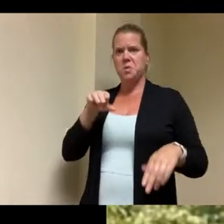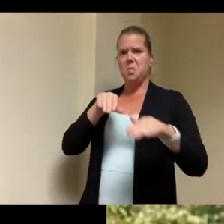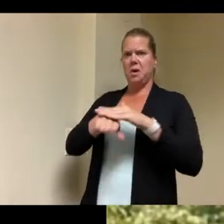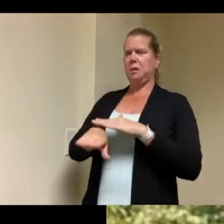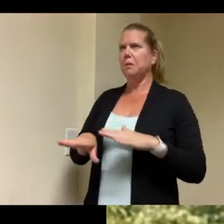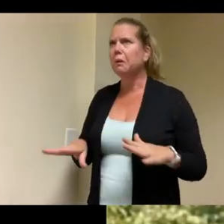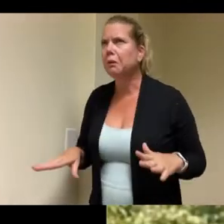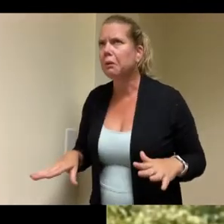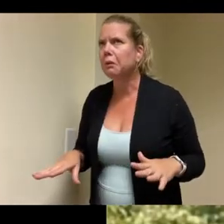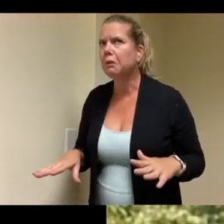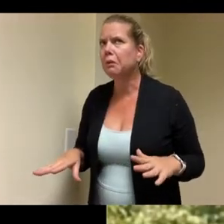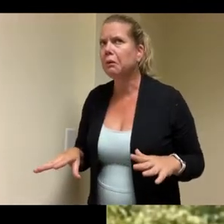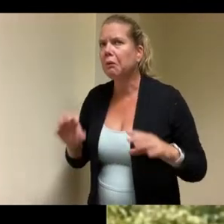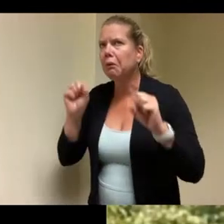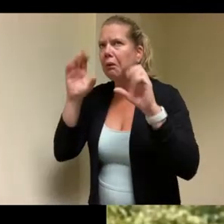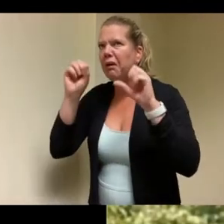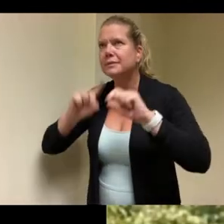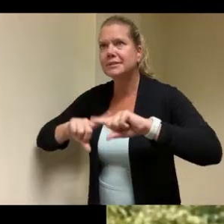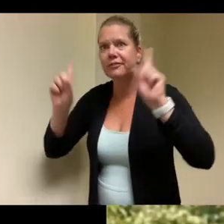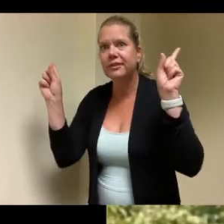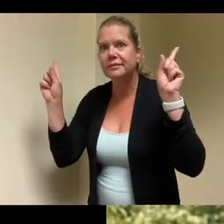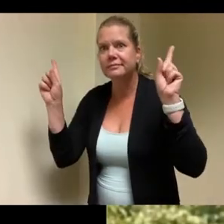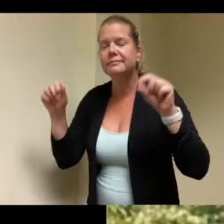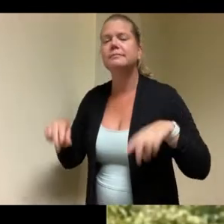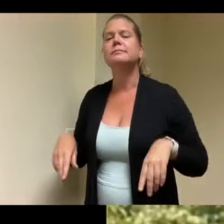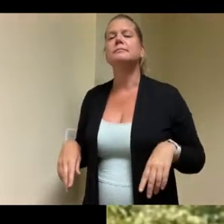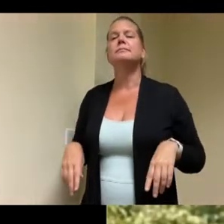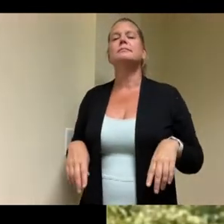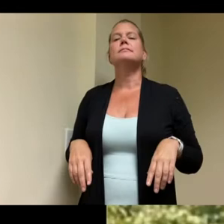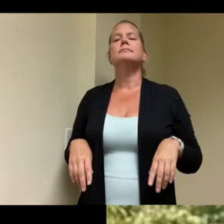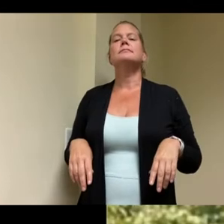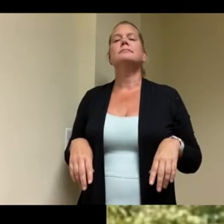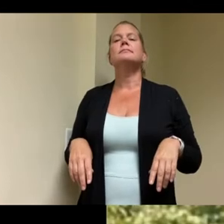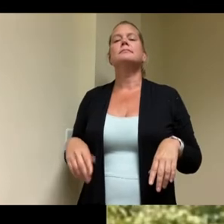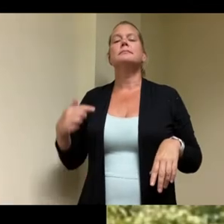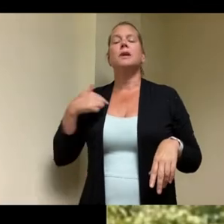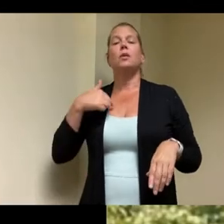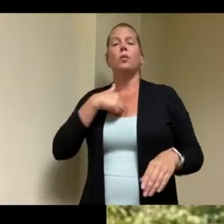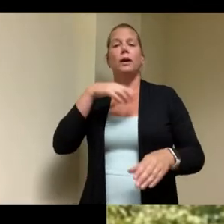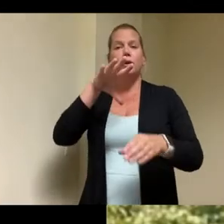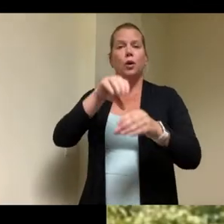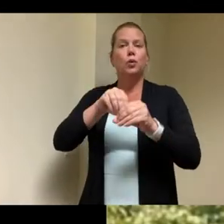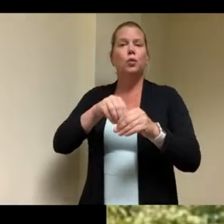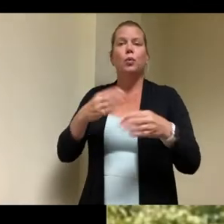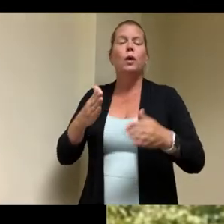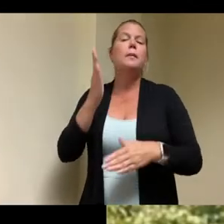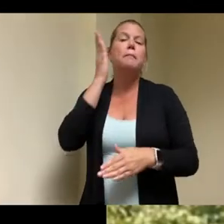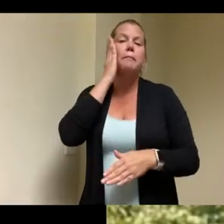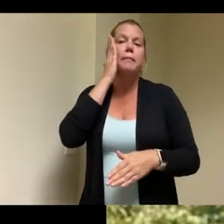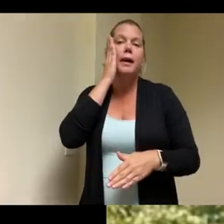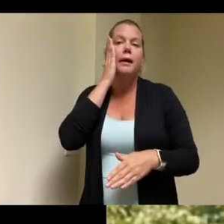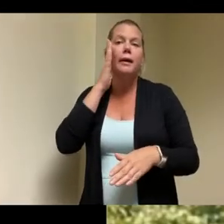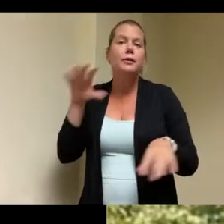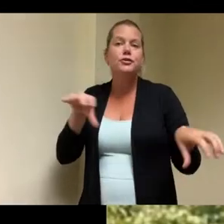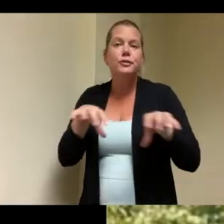um but uh including things like you know bed shakers and and different types of things that are required